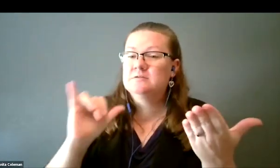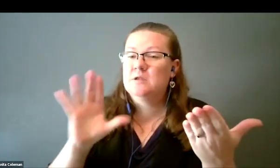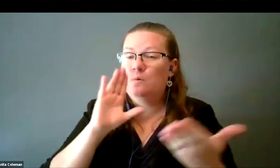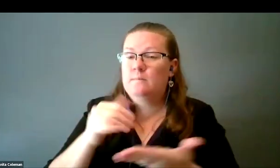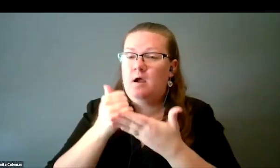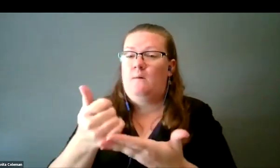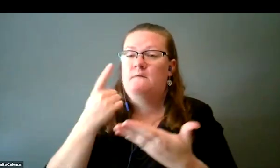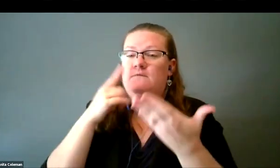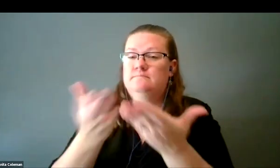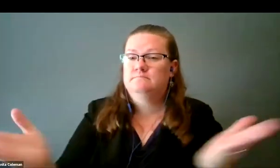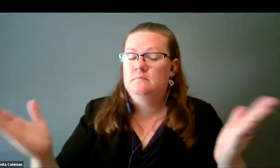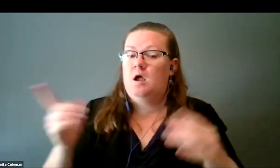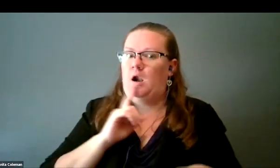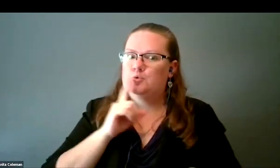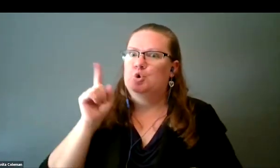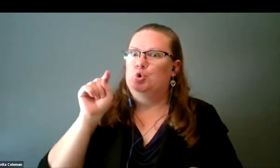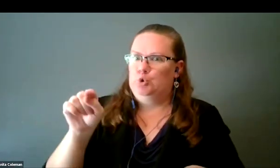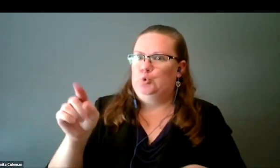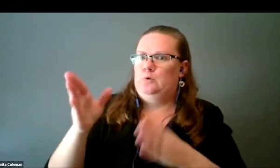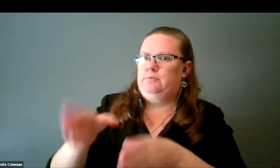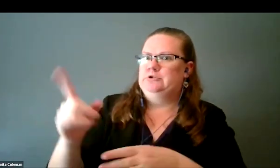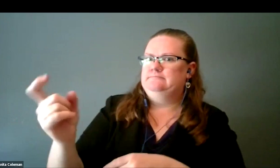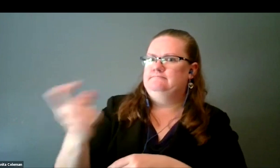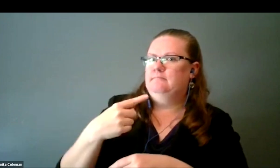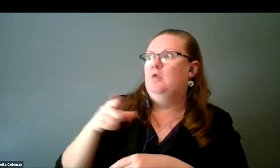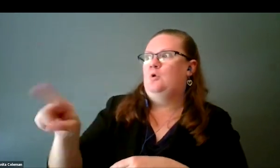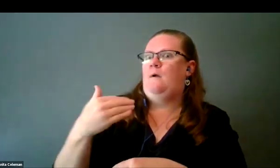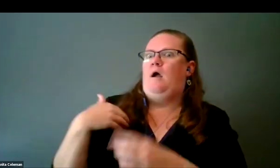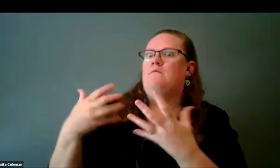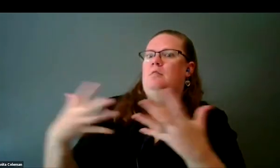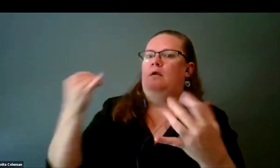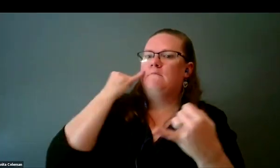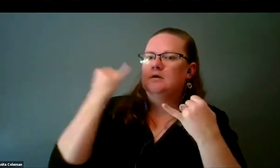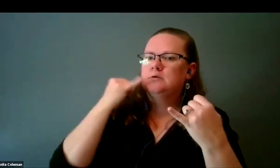I'm sure the person who asked the question has all kinds of ideas, which would be great to hear.